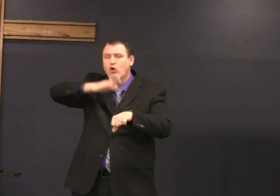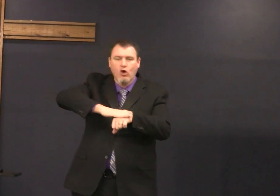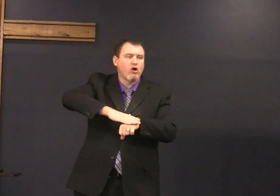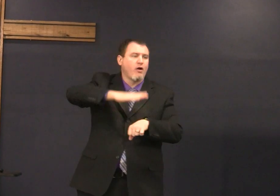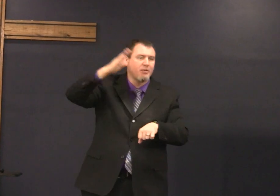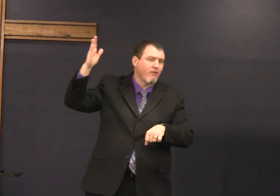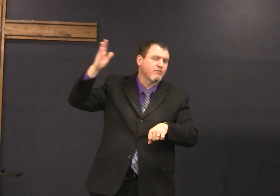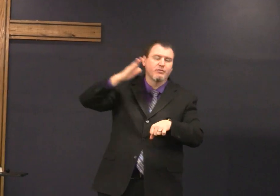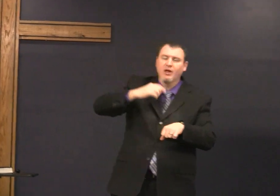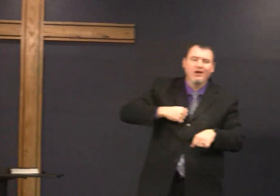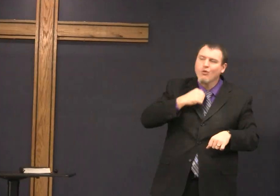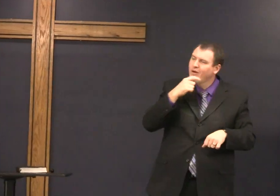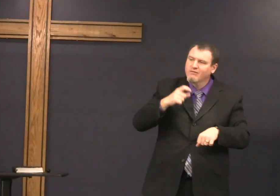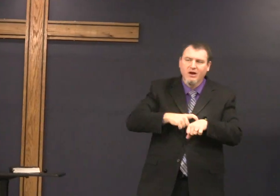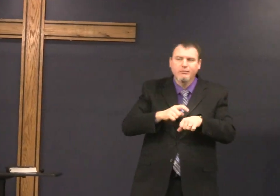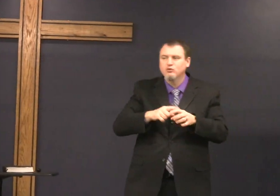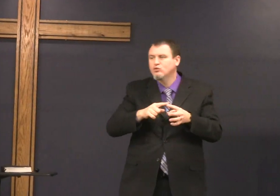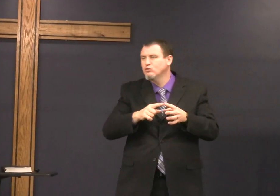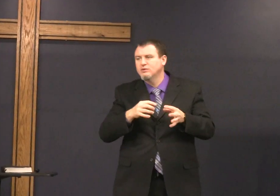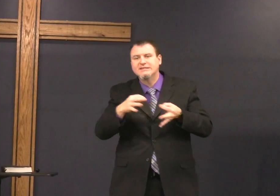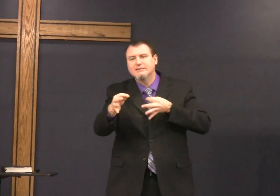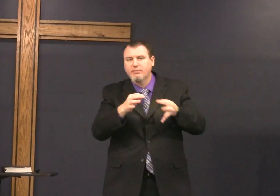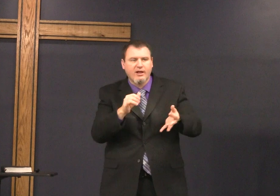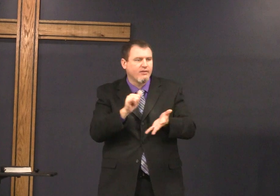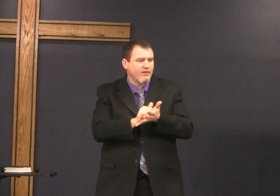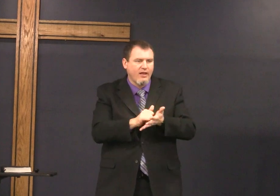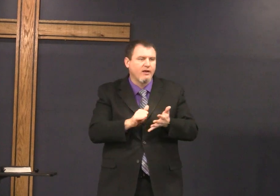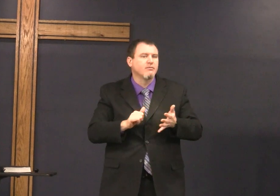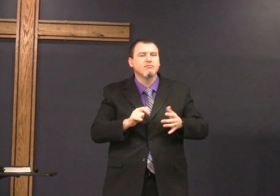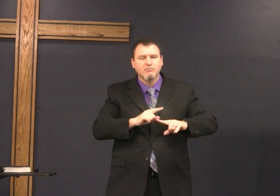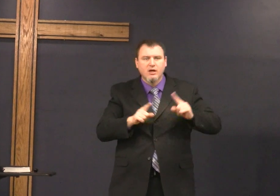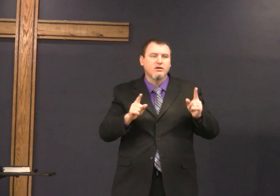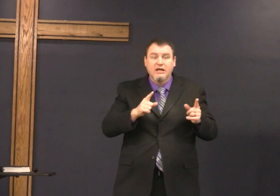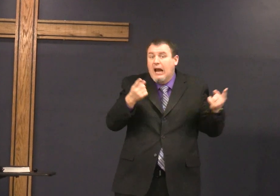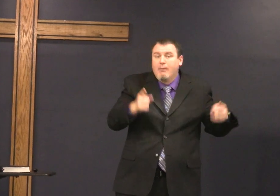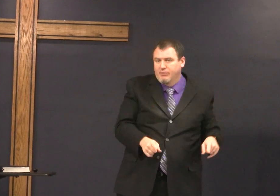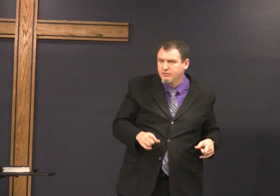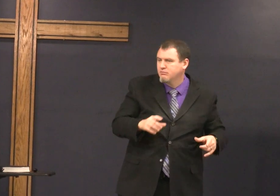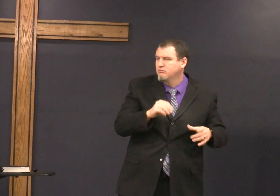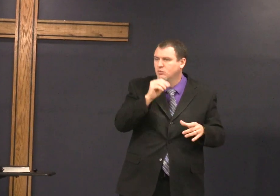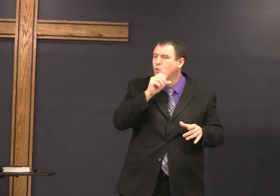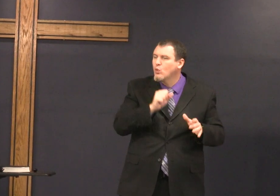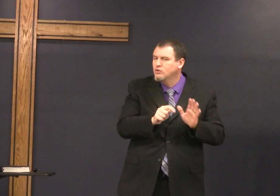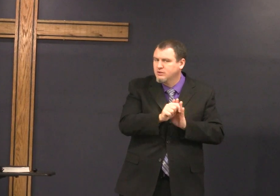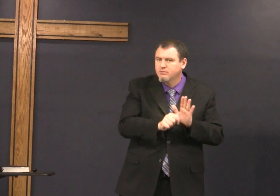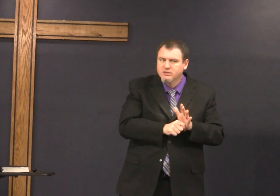the Holy Ghost was on a prophet I don't have time to explain all that how that happened